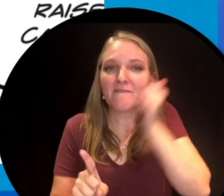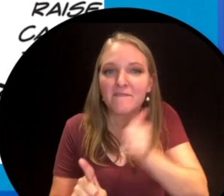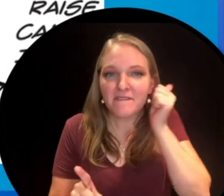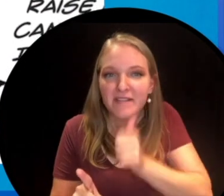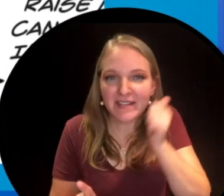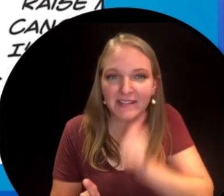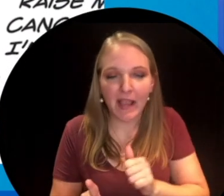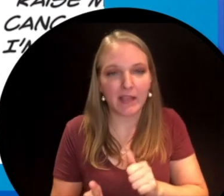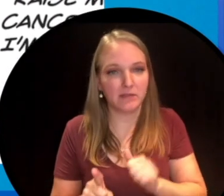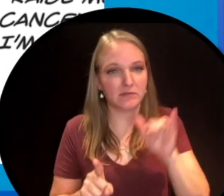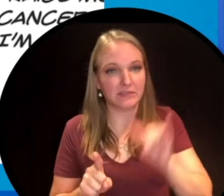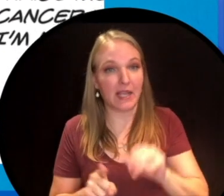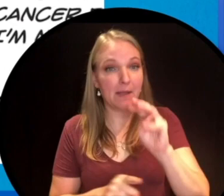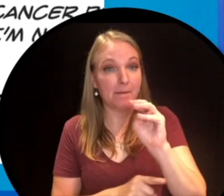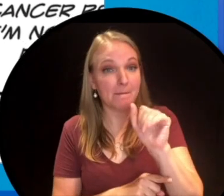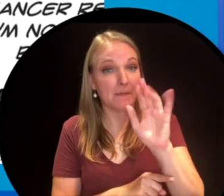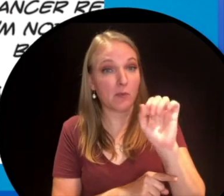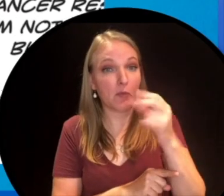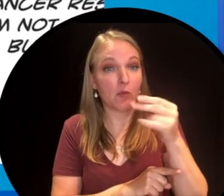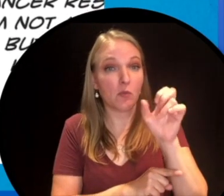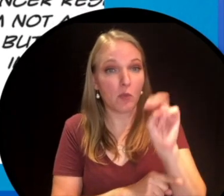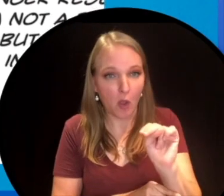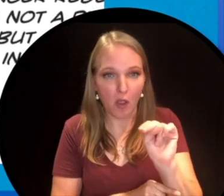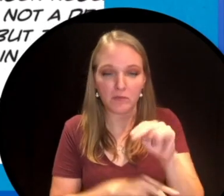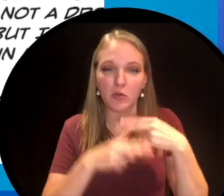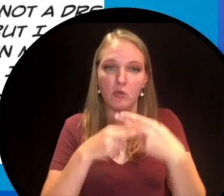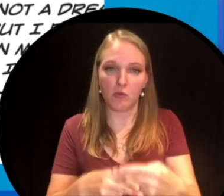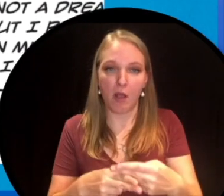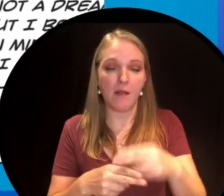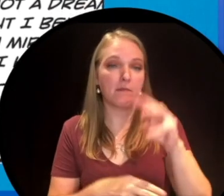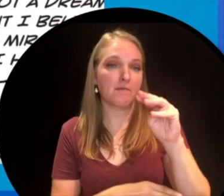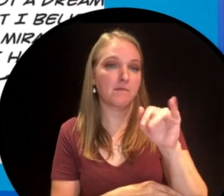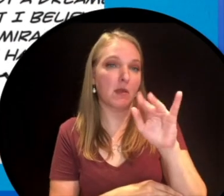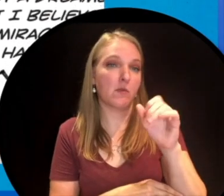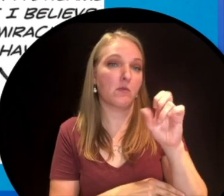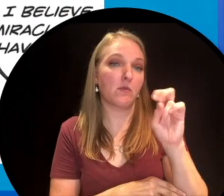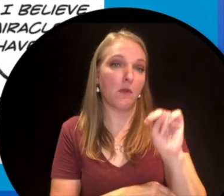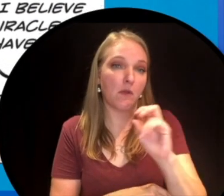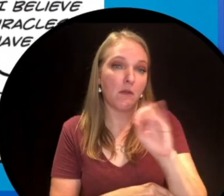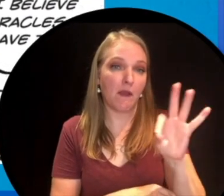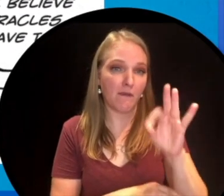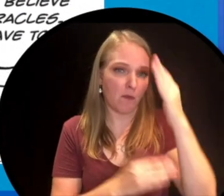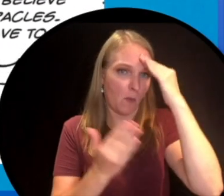he wanted to run a marathon every single day. So his run became known as the marathon of hope.